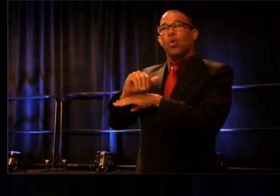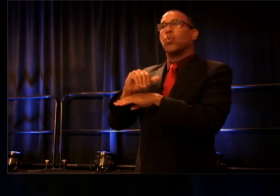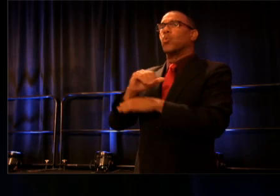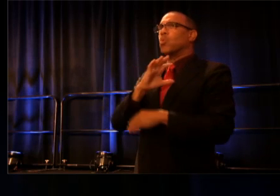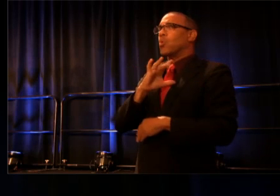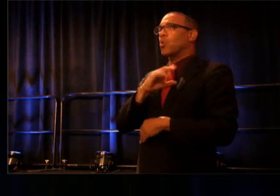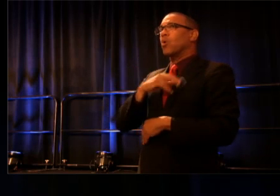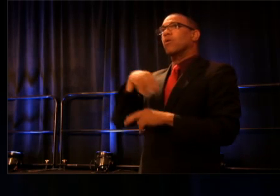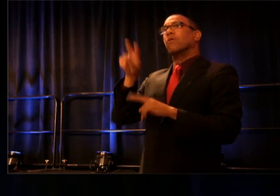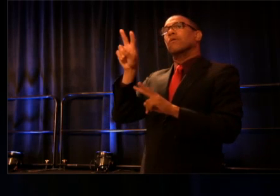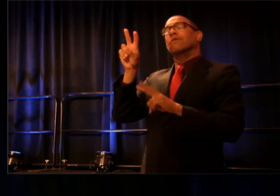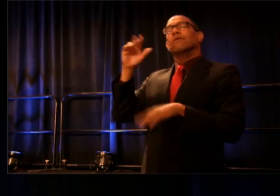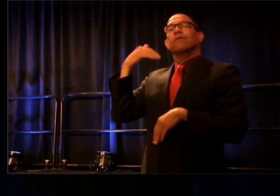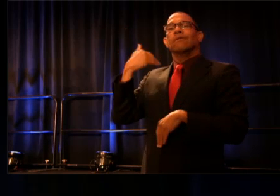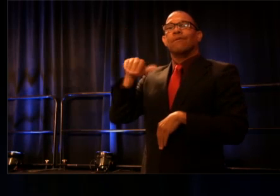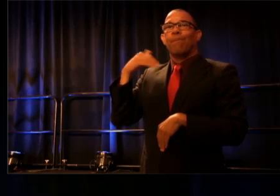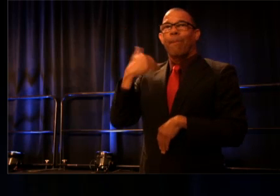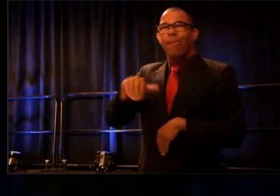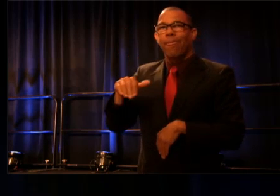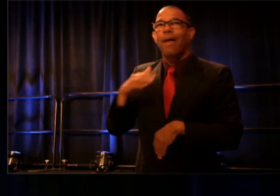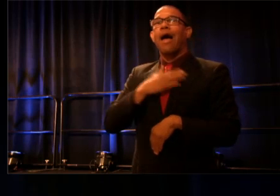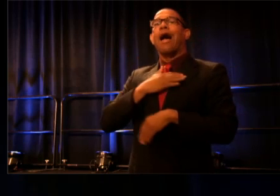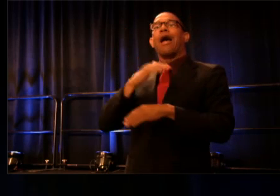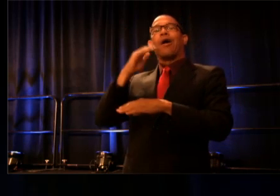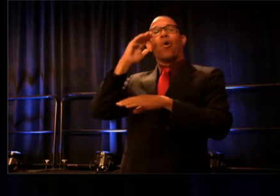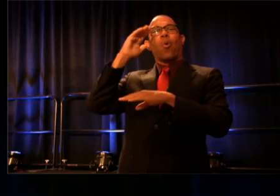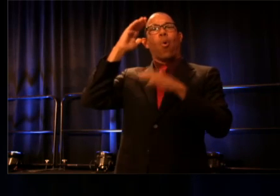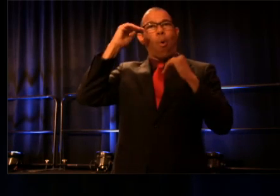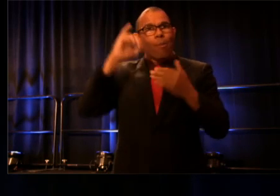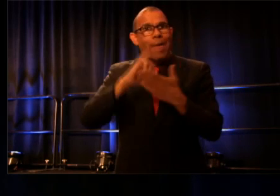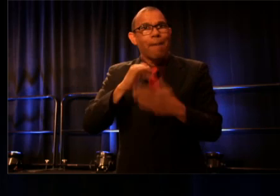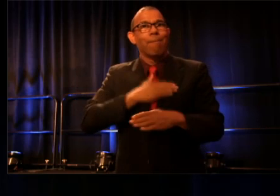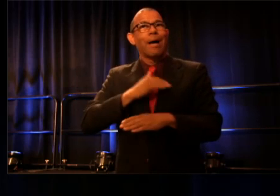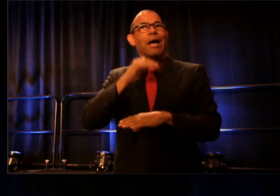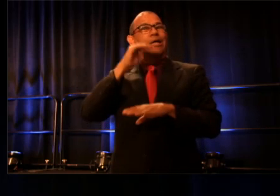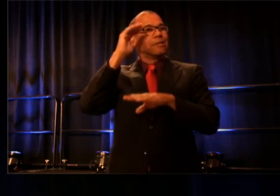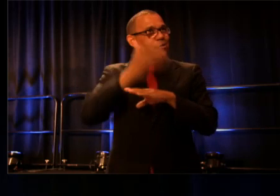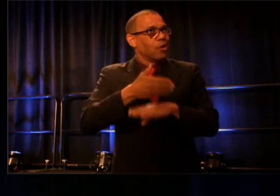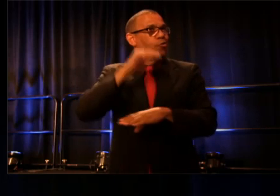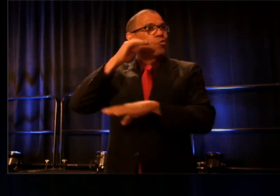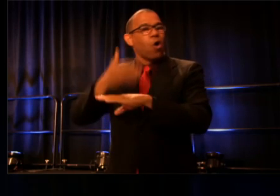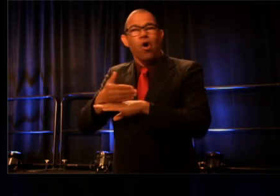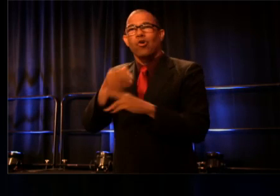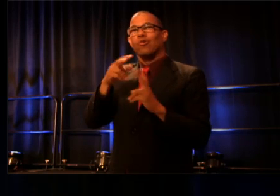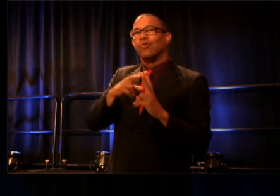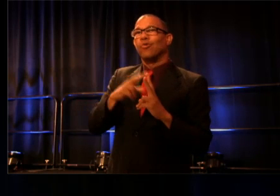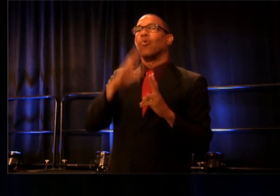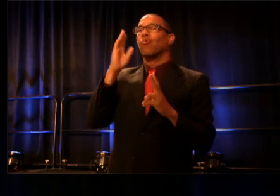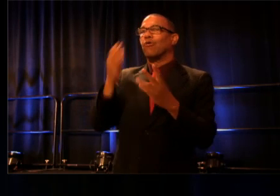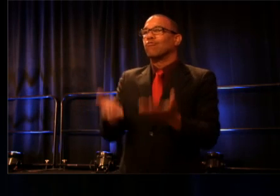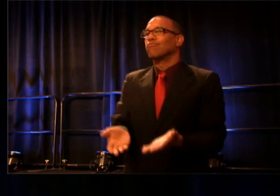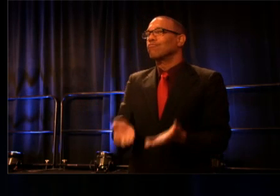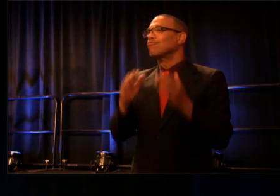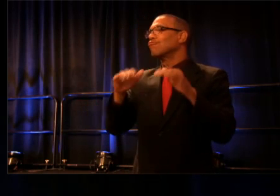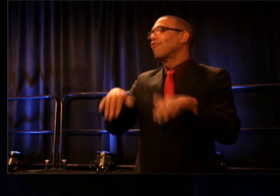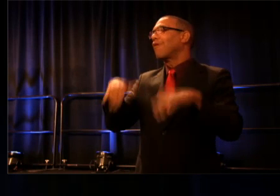that Diego and his sister will grow up in a better world and that every kid, even if they're not